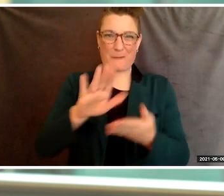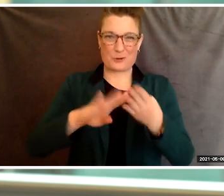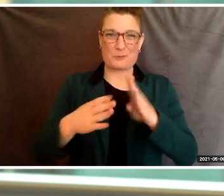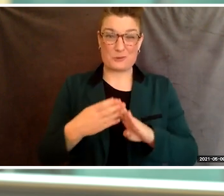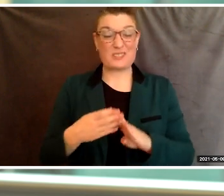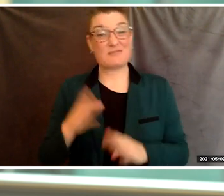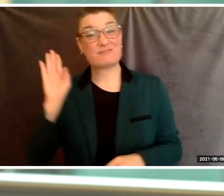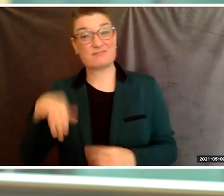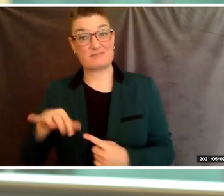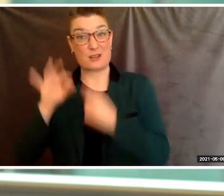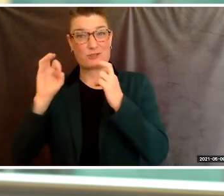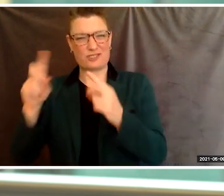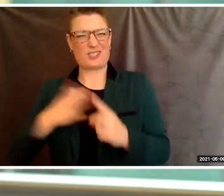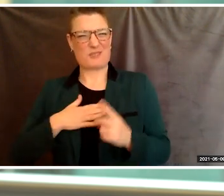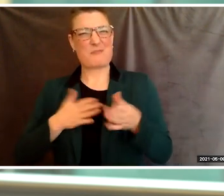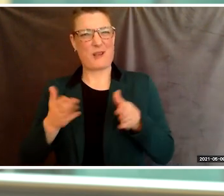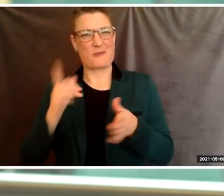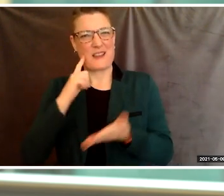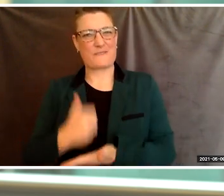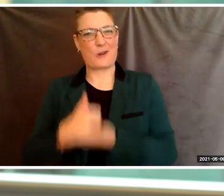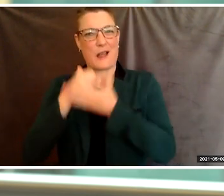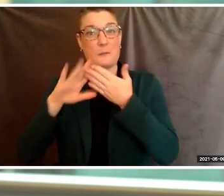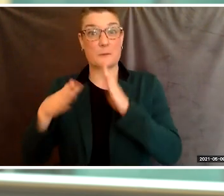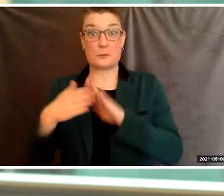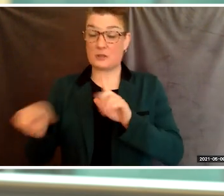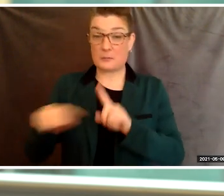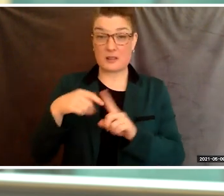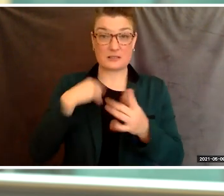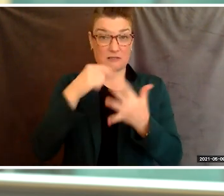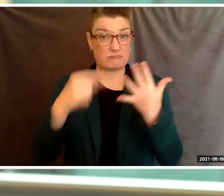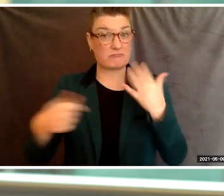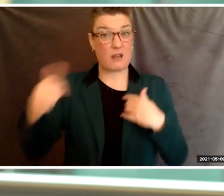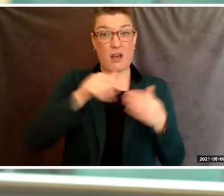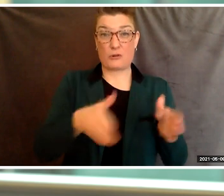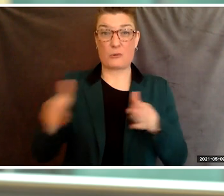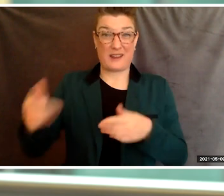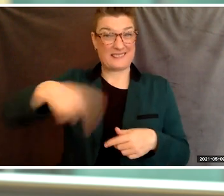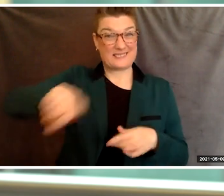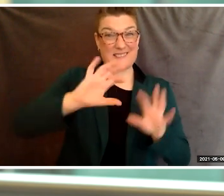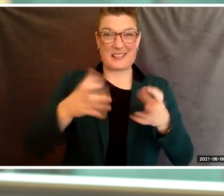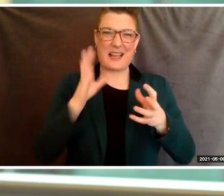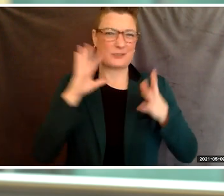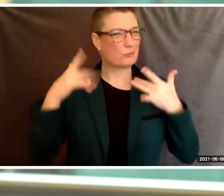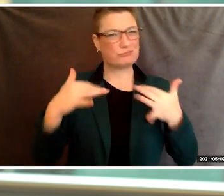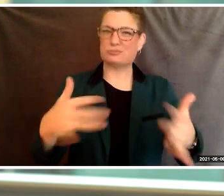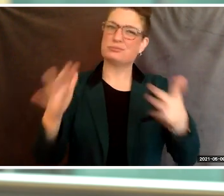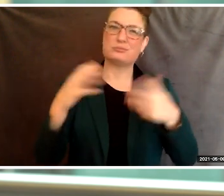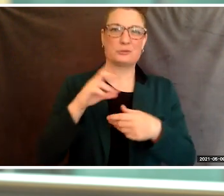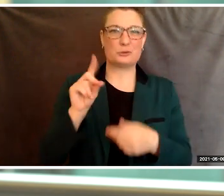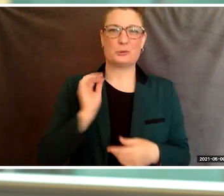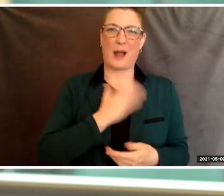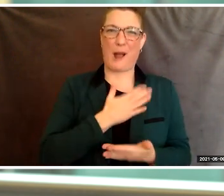of helping the community, but there are so many other ways our class would go foot forward to do their part, and of that, I am sure.